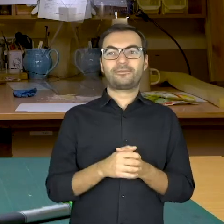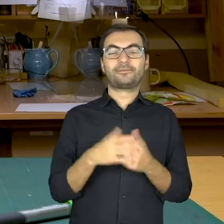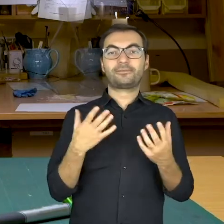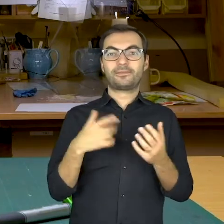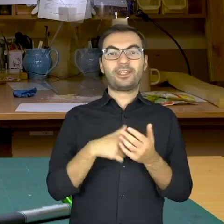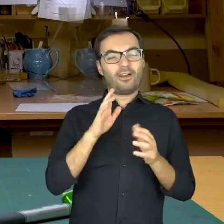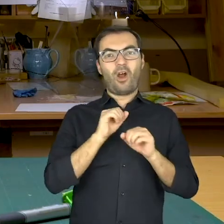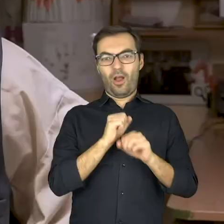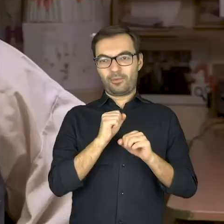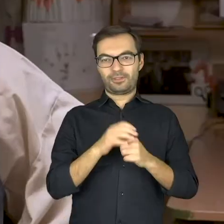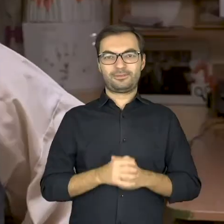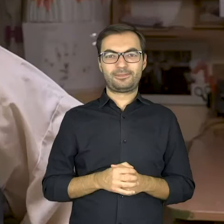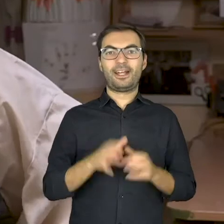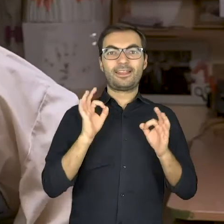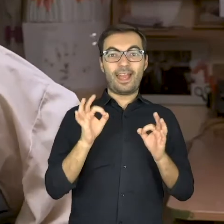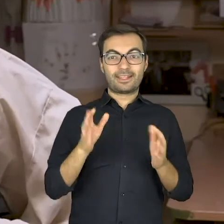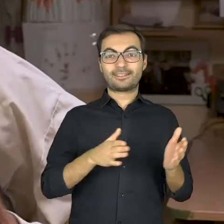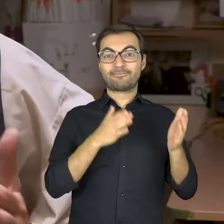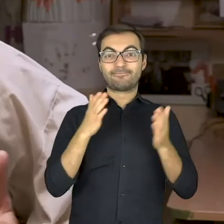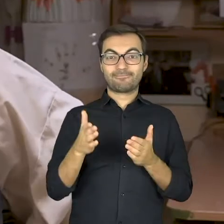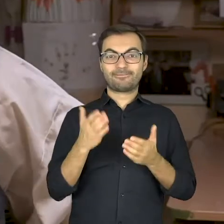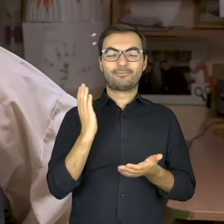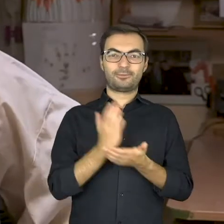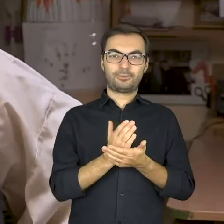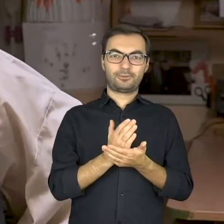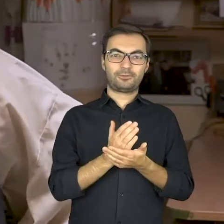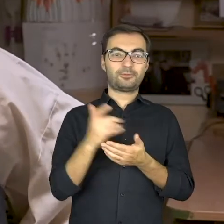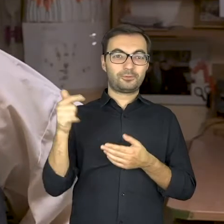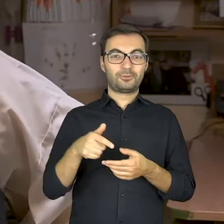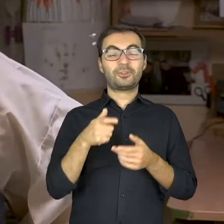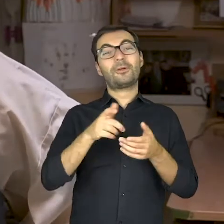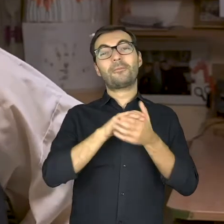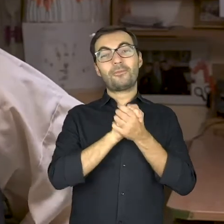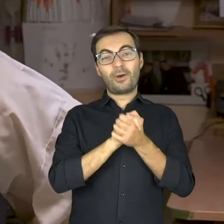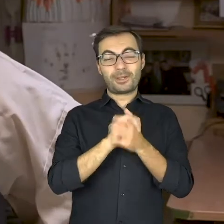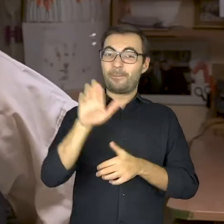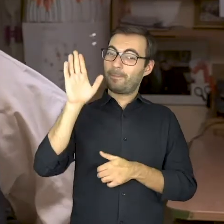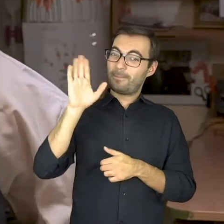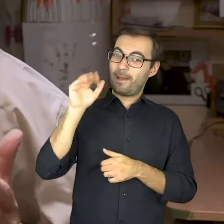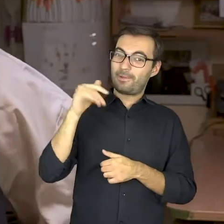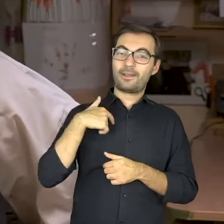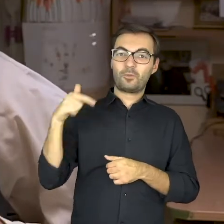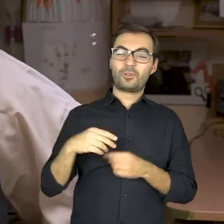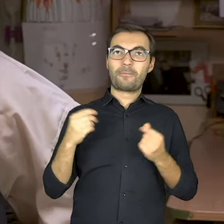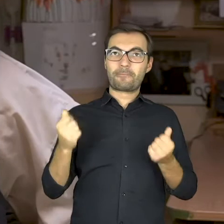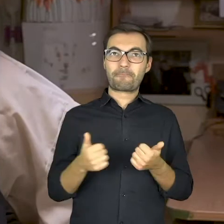at worst, for defensive purposes. Well, I would like to say goodbye to you, as I have…